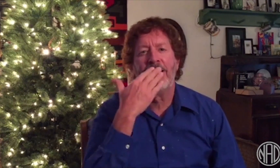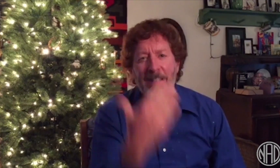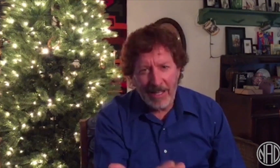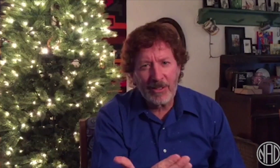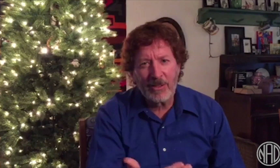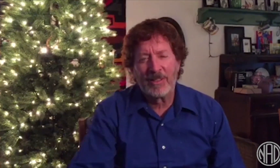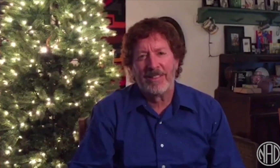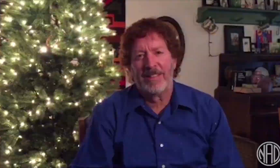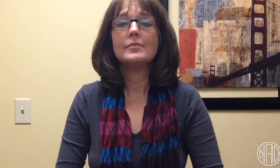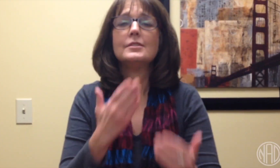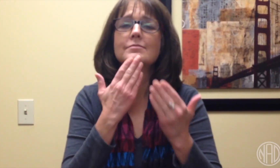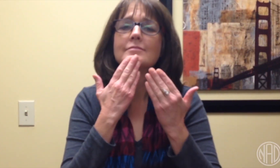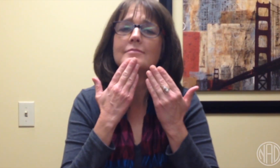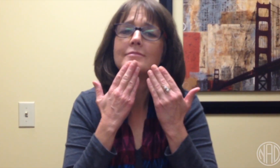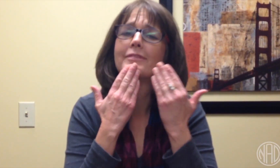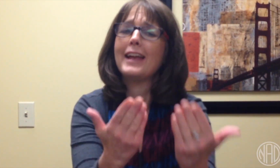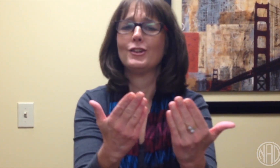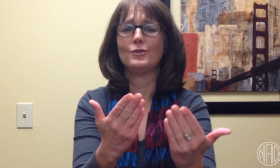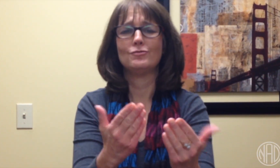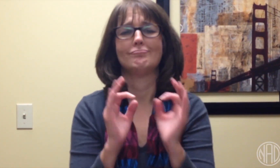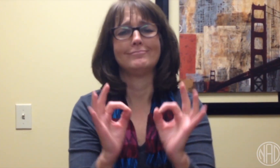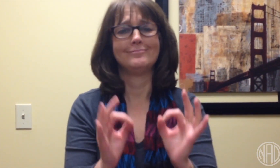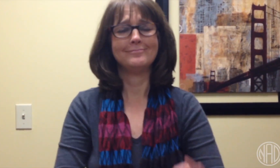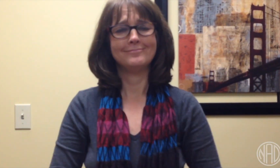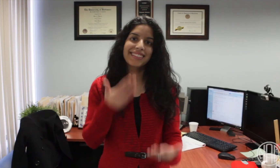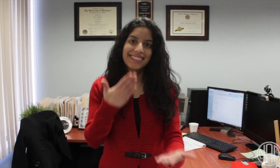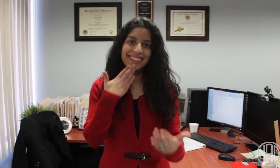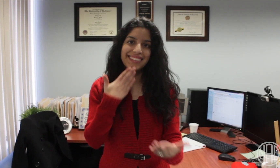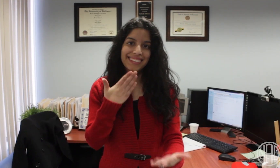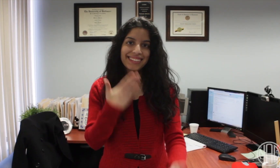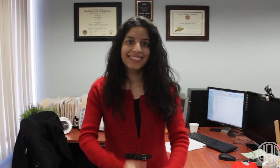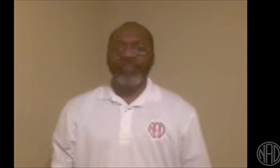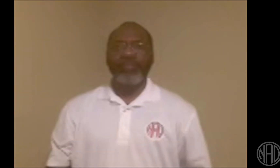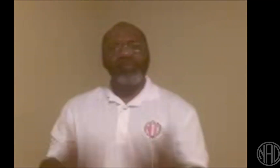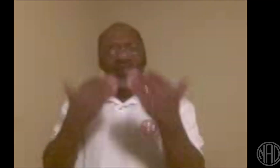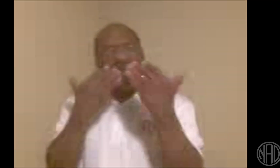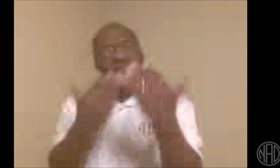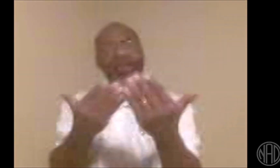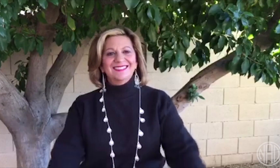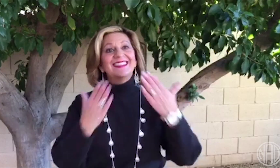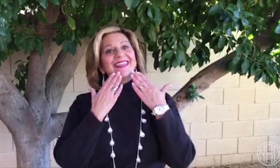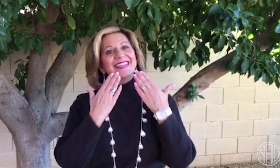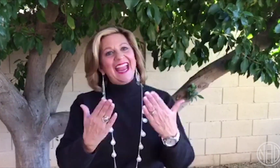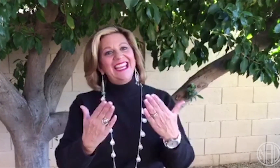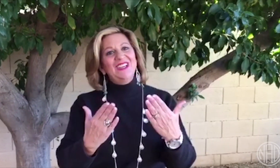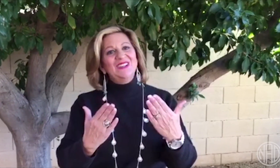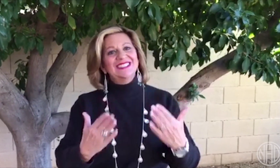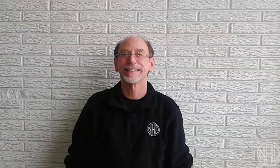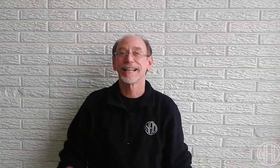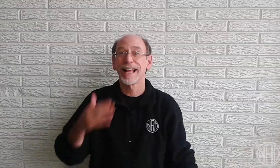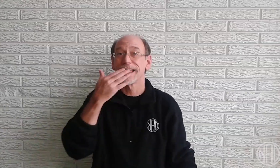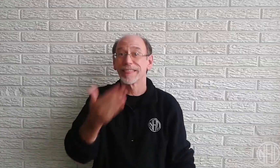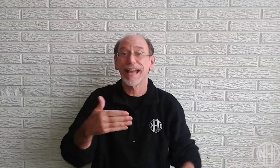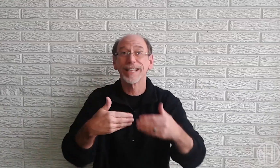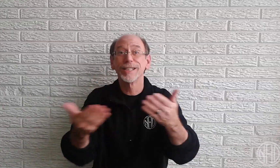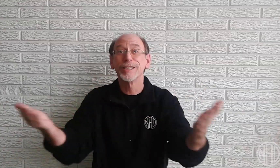Thank you. Thanks! Thank you.